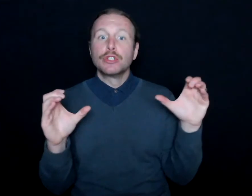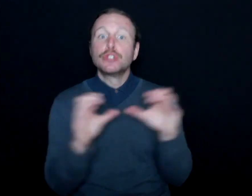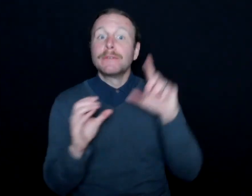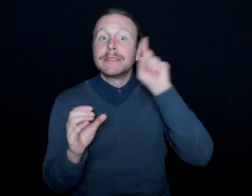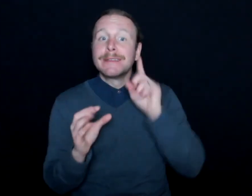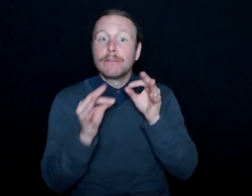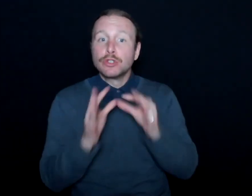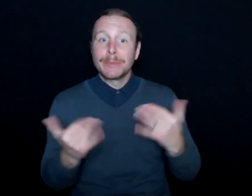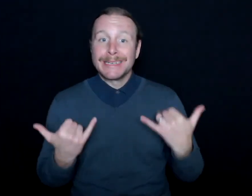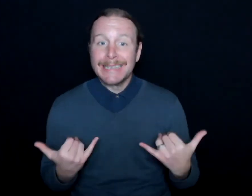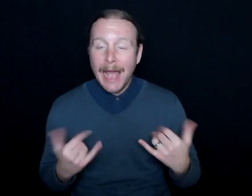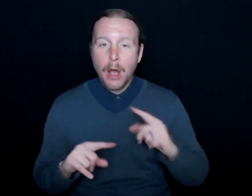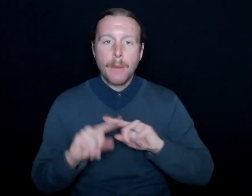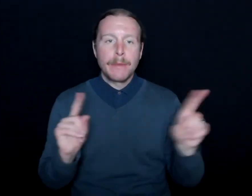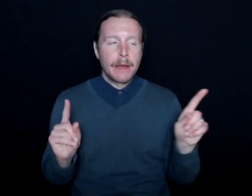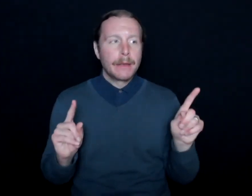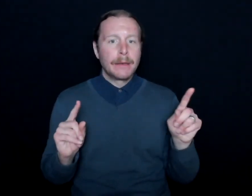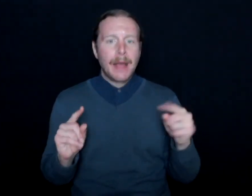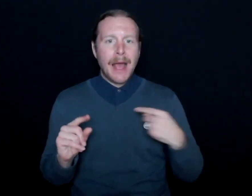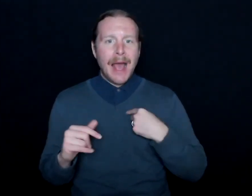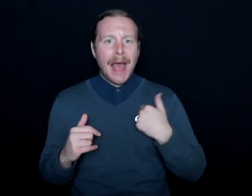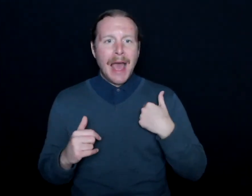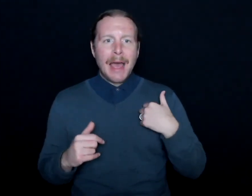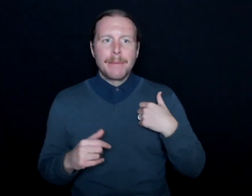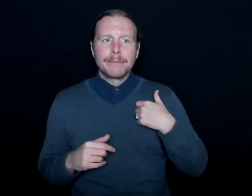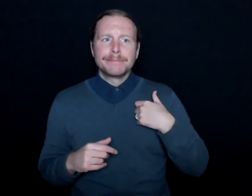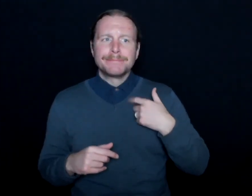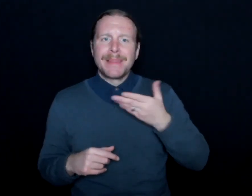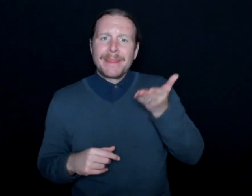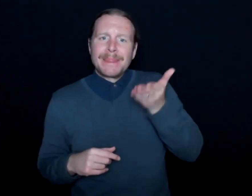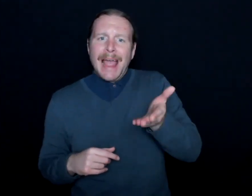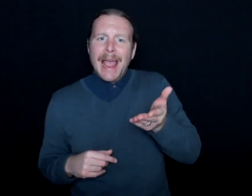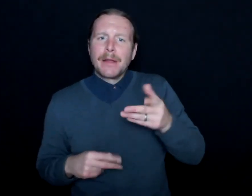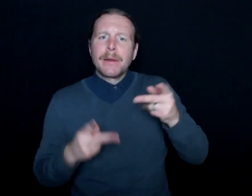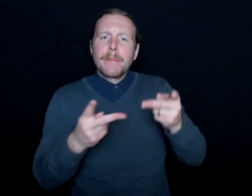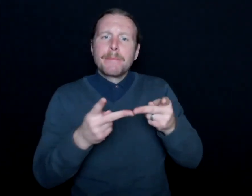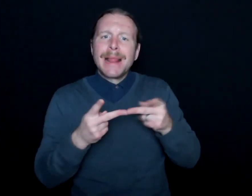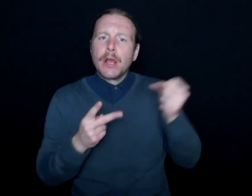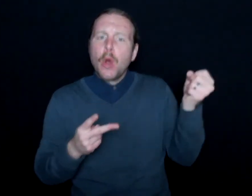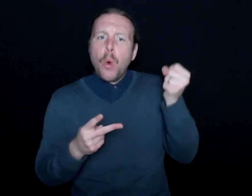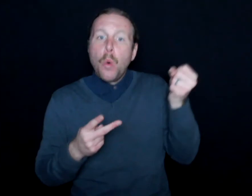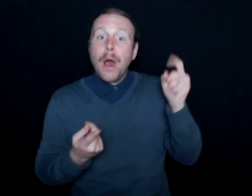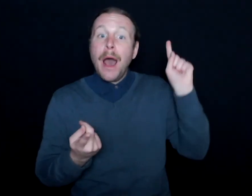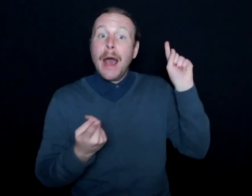in there, and so I'm a placeholder right now, and realizing that, once we get to a step